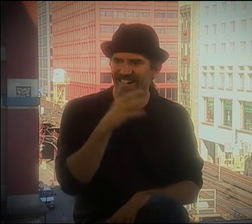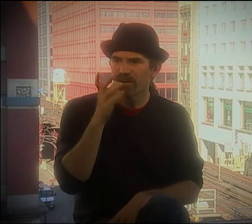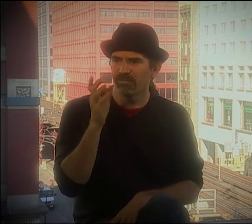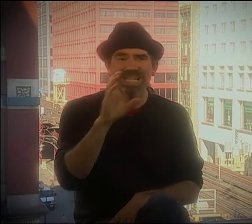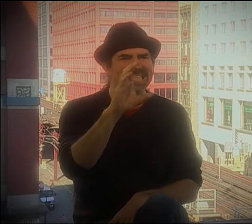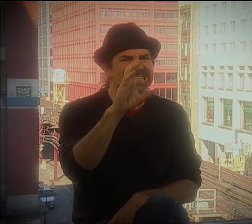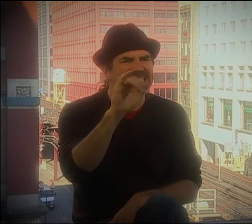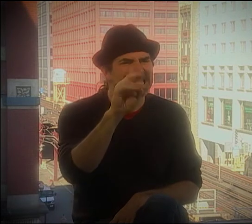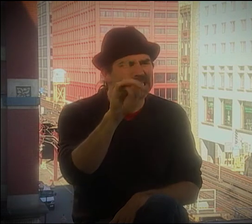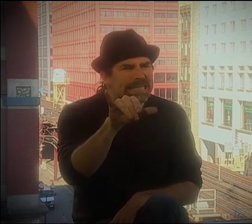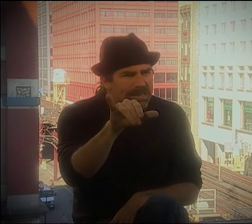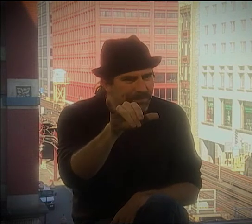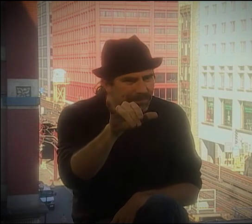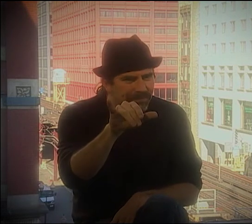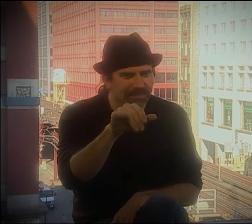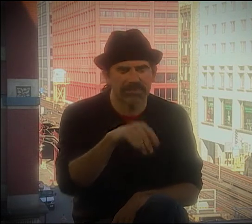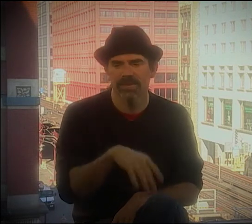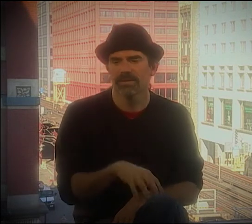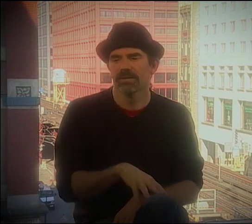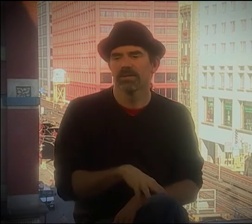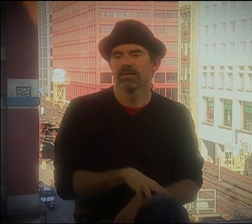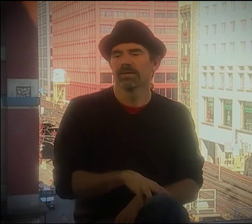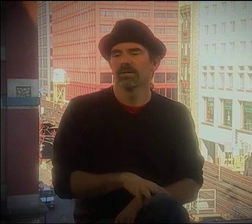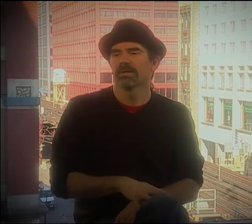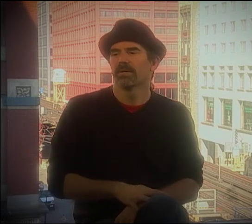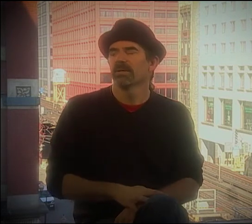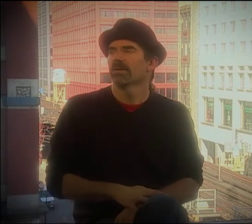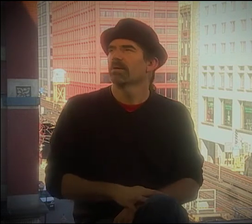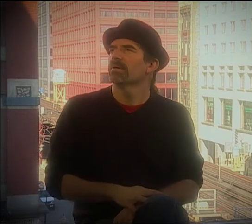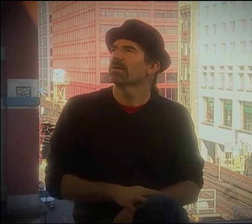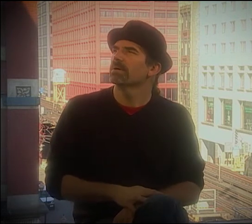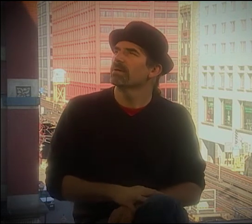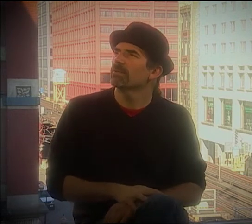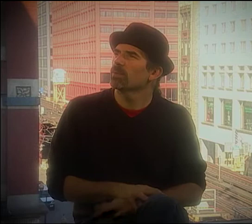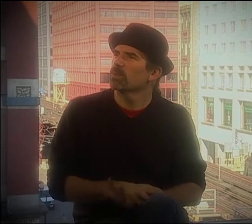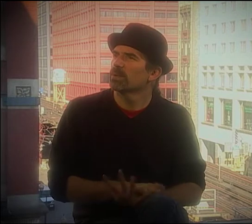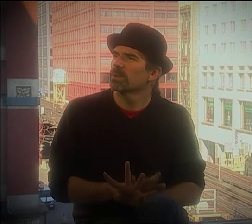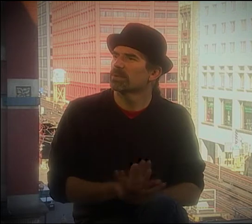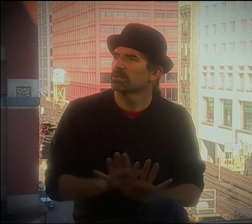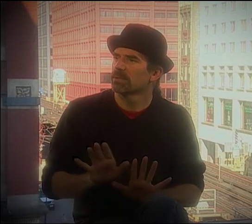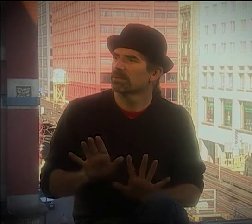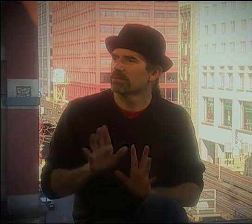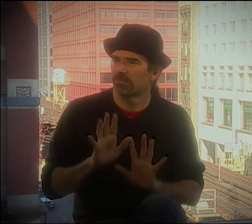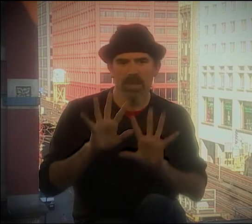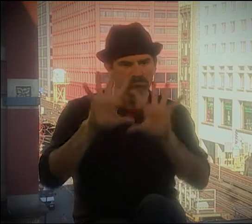EVERY ONCE IN A WHILE, JIM WOULD DO SOMETHING. CINDY BARRETT.